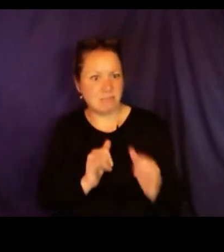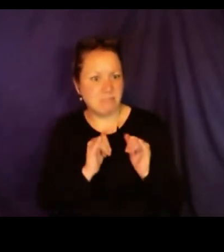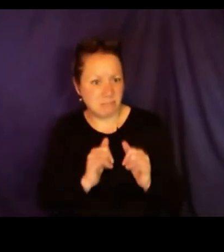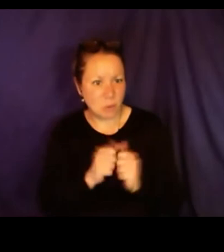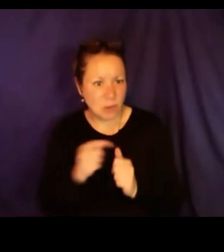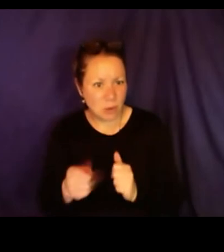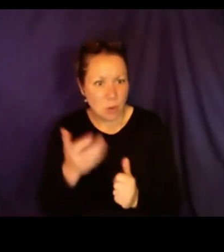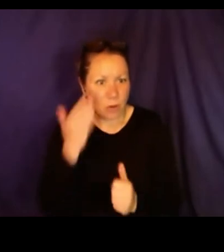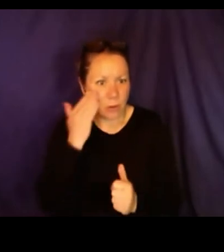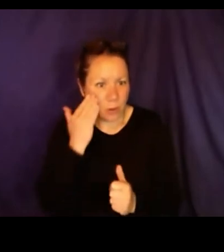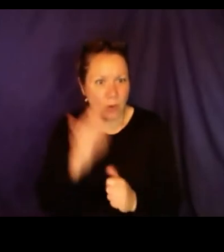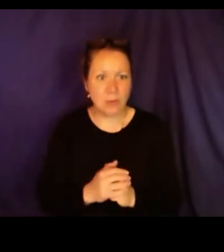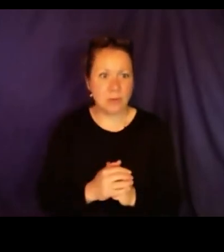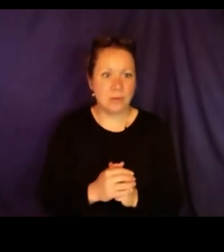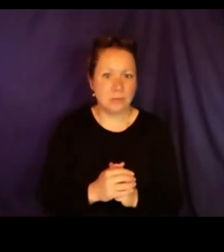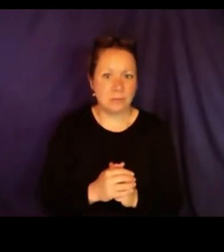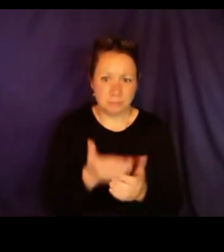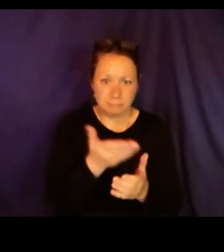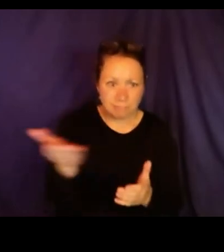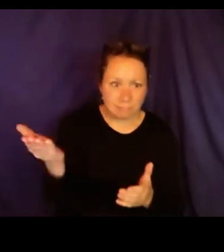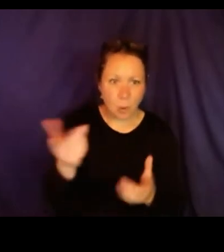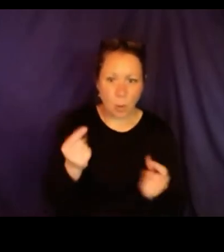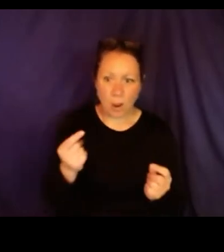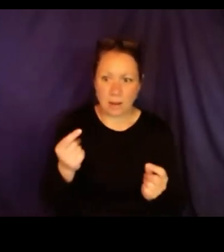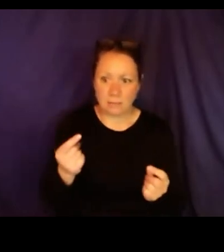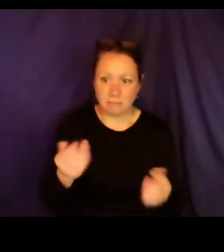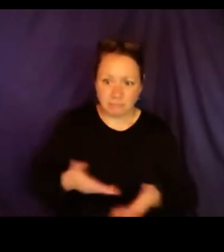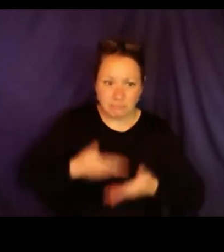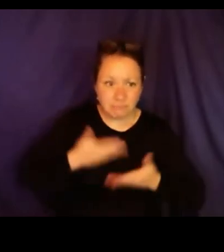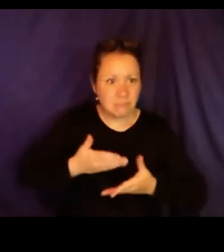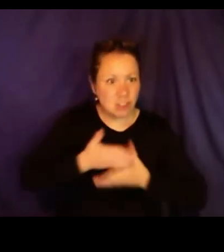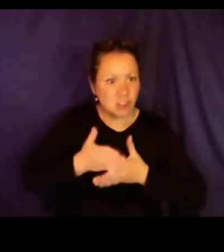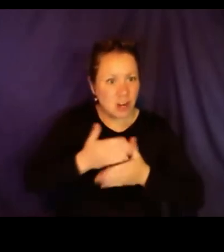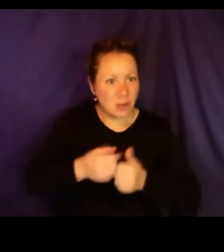resonates with you.